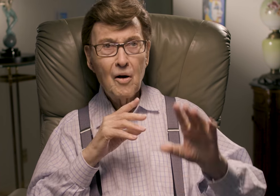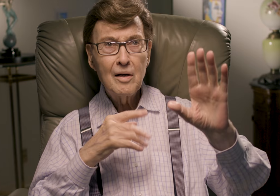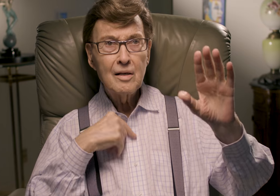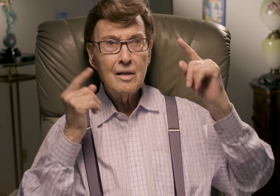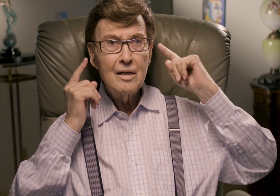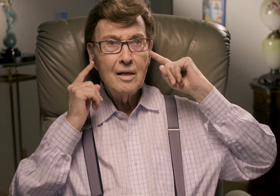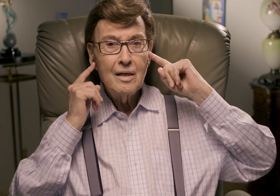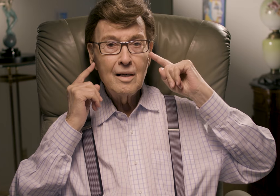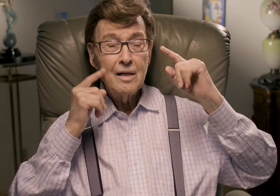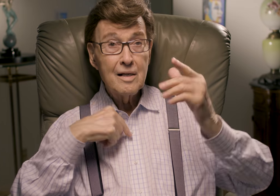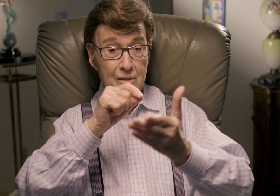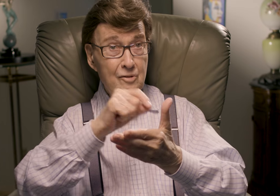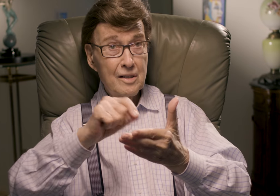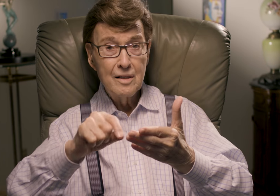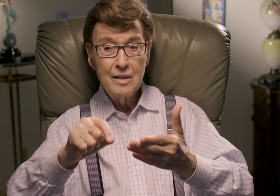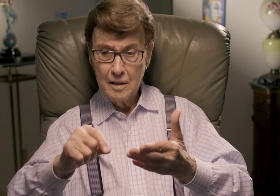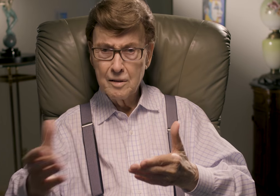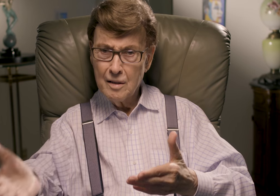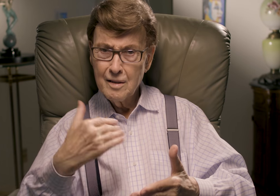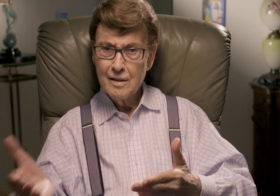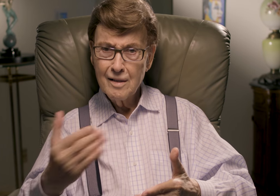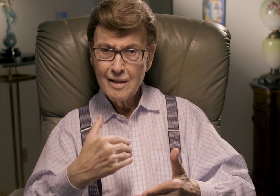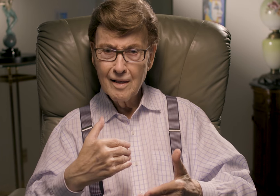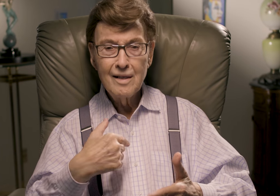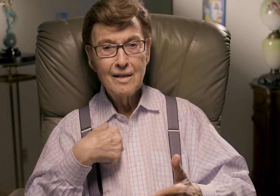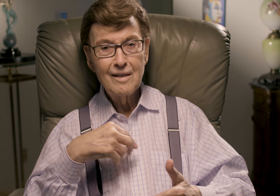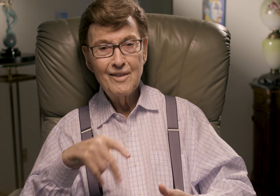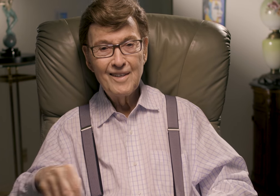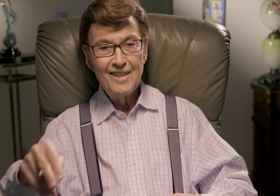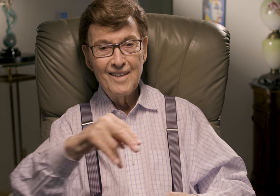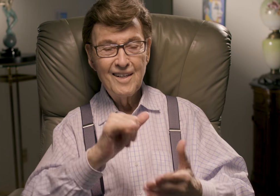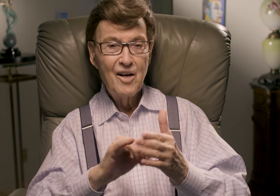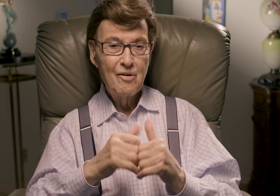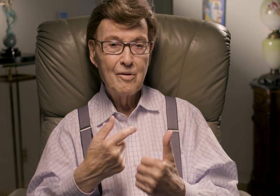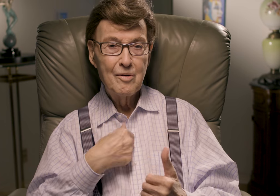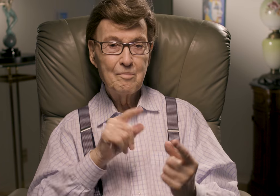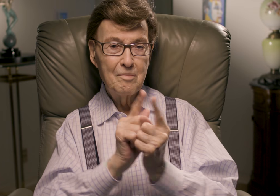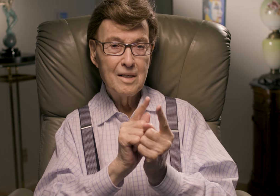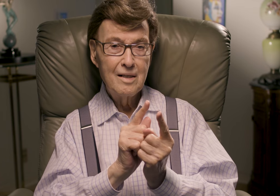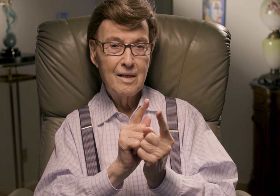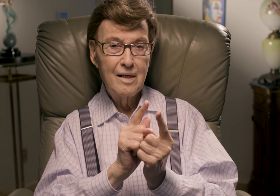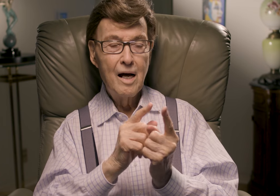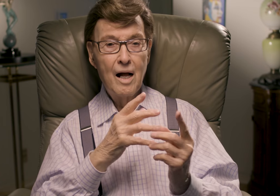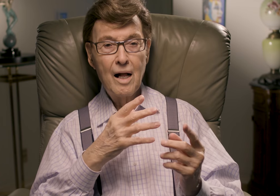I gestured to him that I was Deaf, and offered to communicate through writing. And then he beckoned me to walk with him. So that's how I met Marceau.